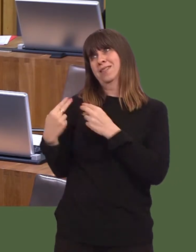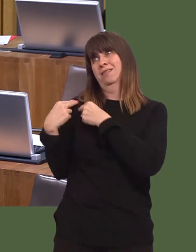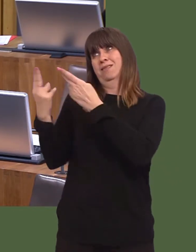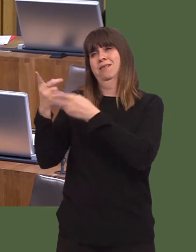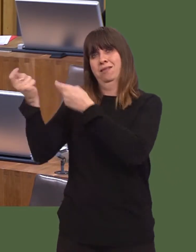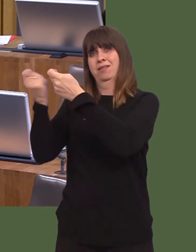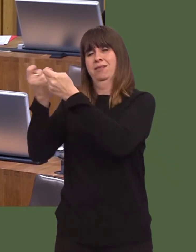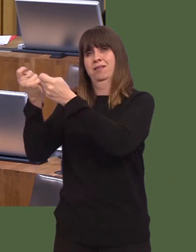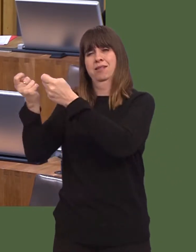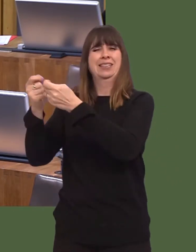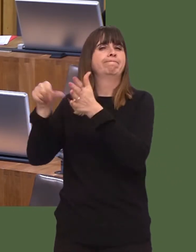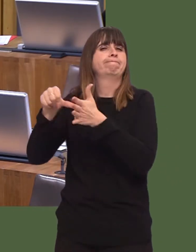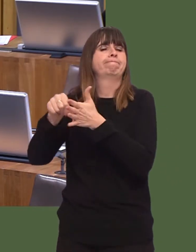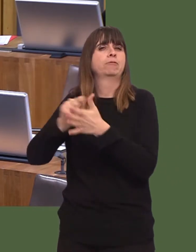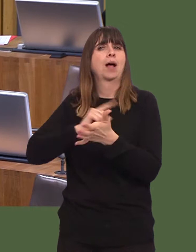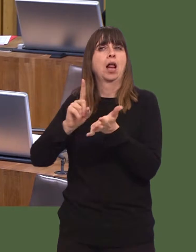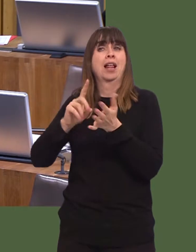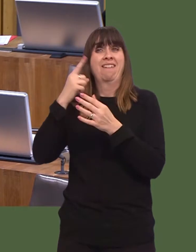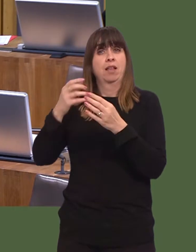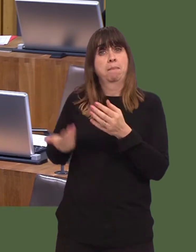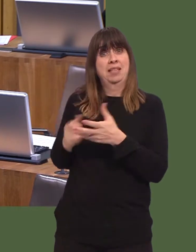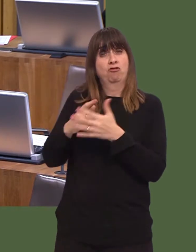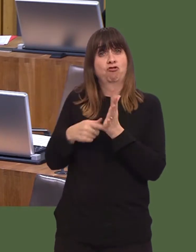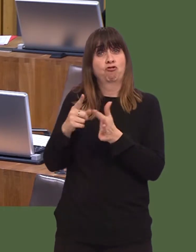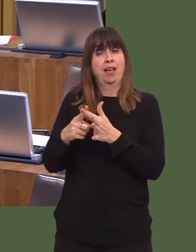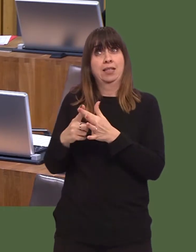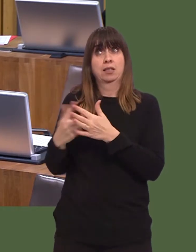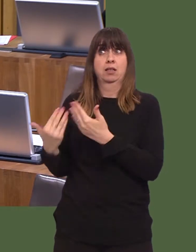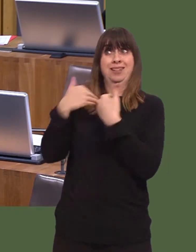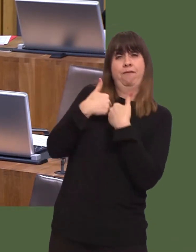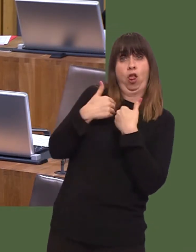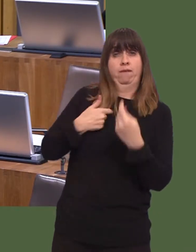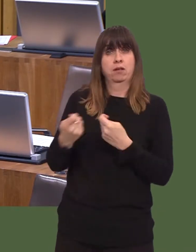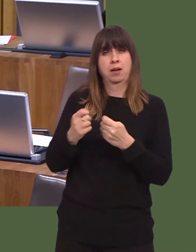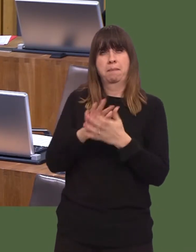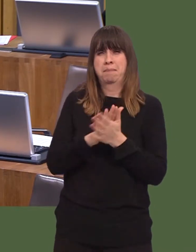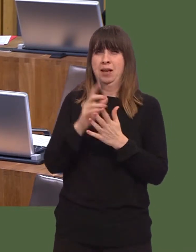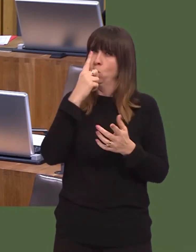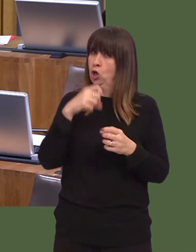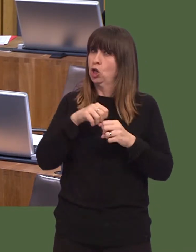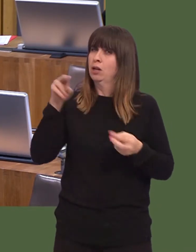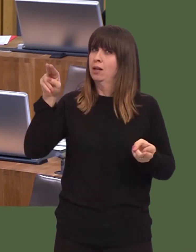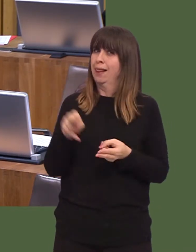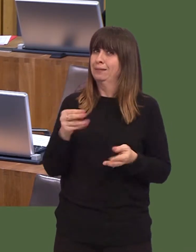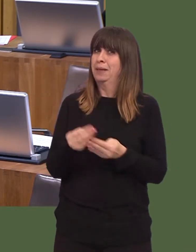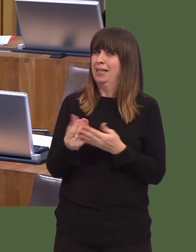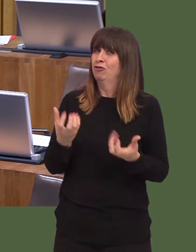there are many local authorities that would lose out if business rates were devolved. But we want to make sure that as many decisions are taken locally as possible, and that means